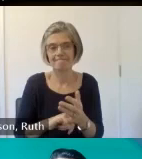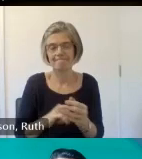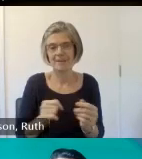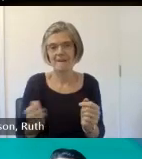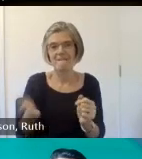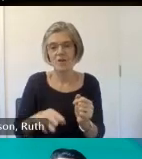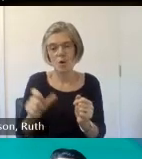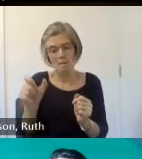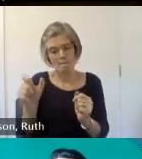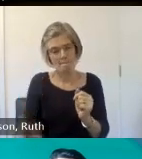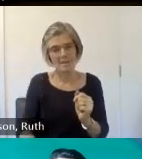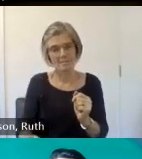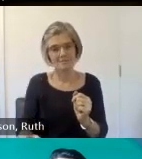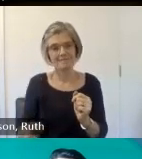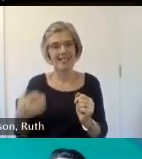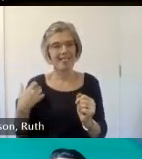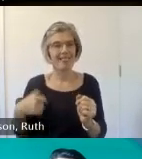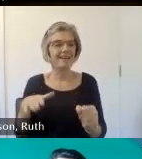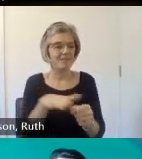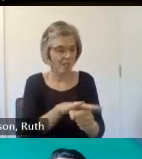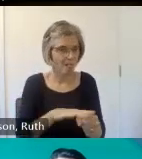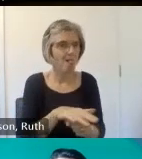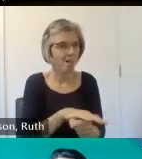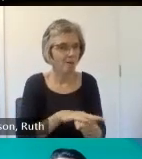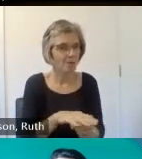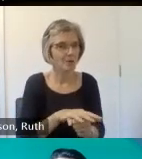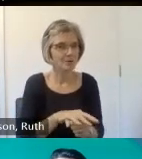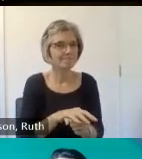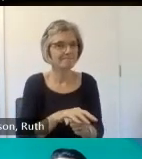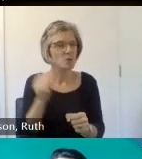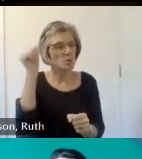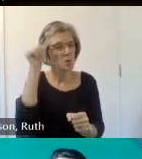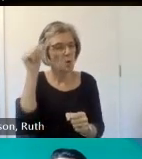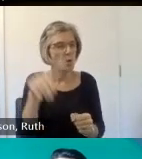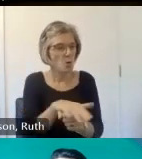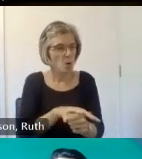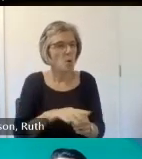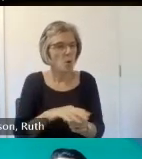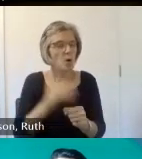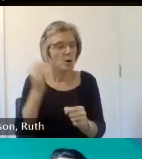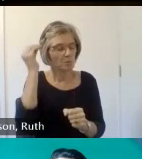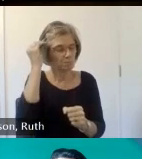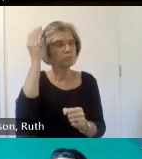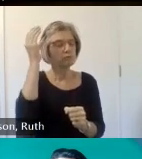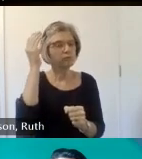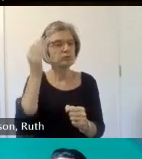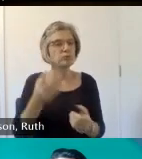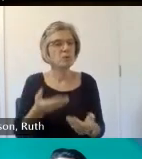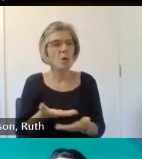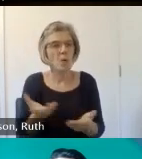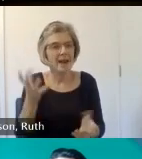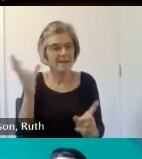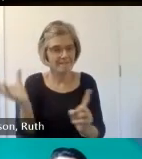to talk to that would know where to go in order to unearth these stories can I get my next slide